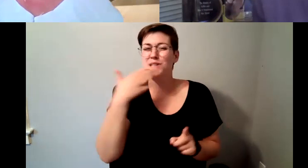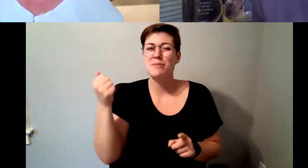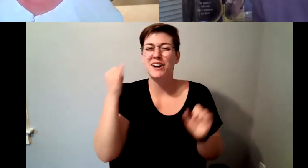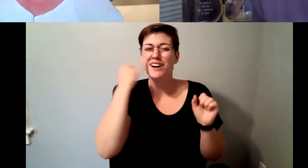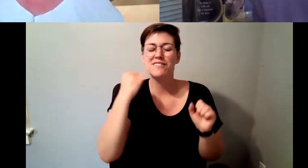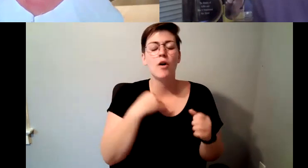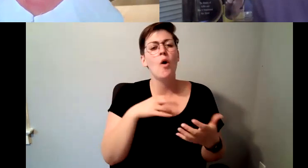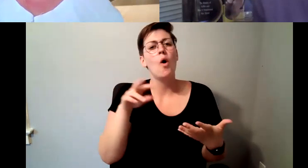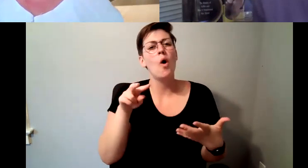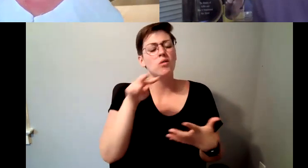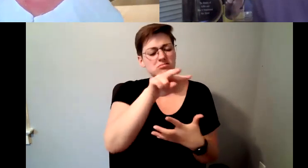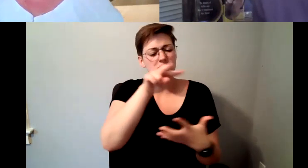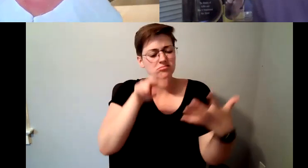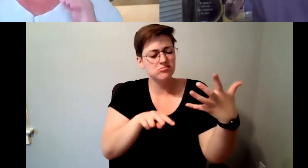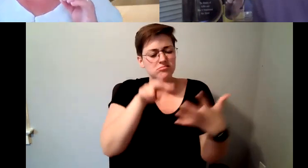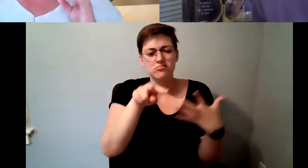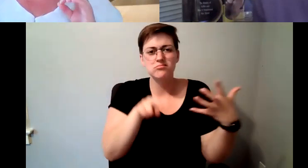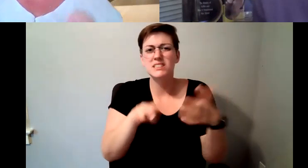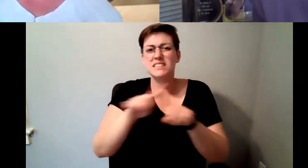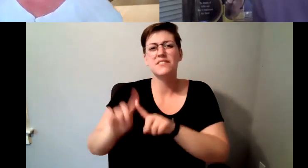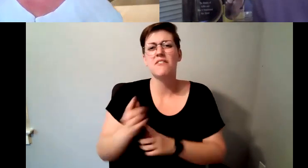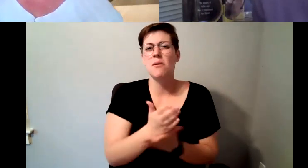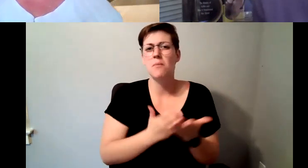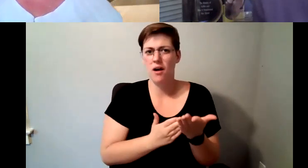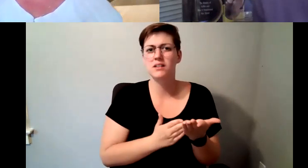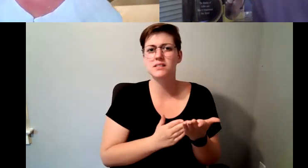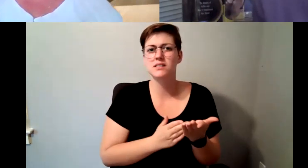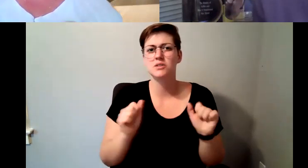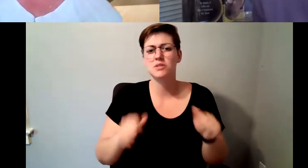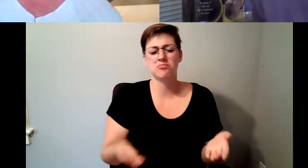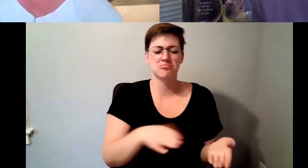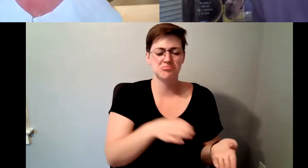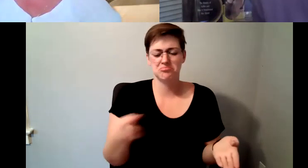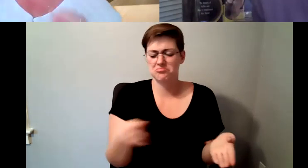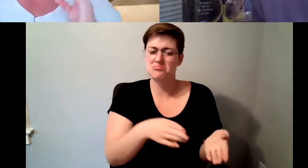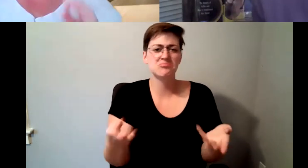Kelly Redder: It was just it was just so very easy, I think you said that to you want to